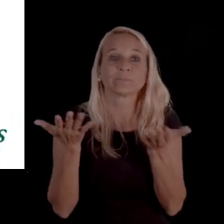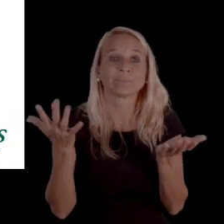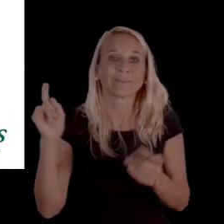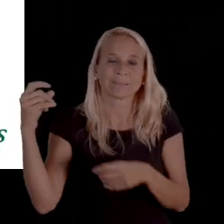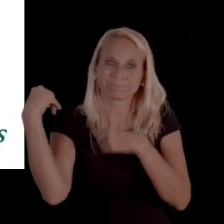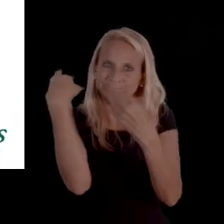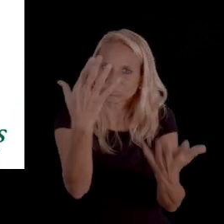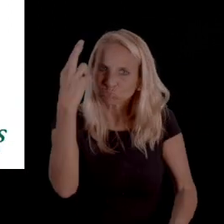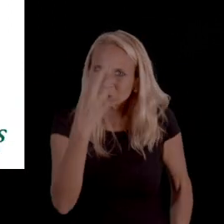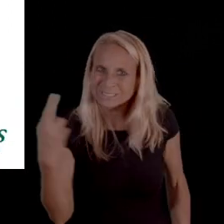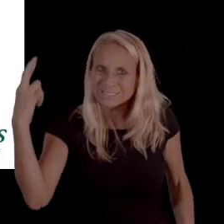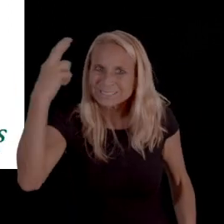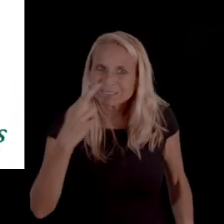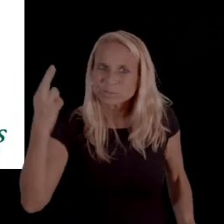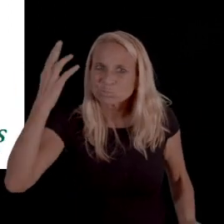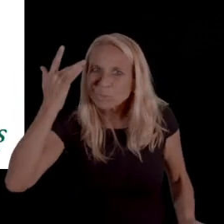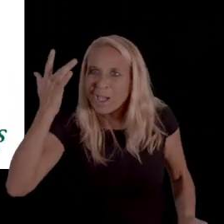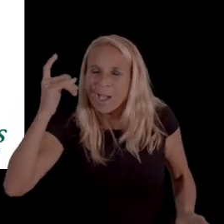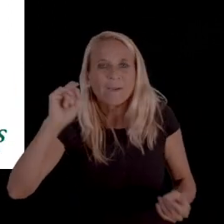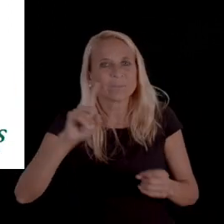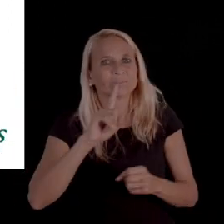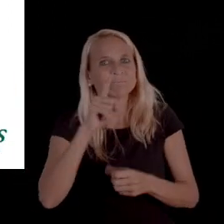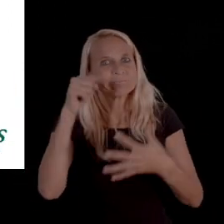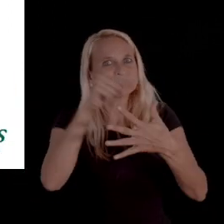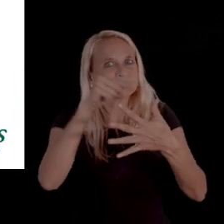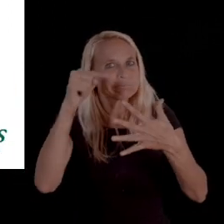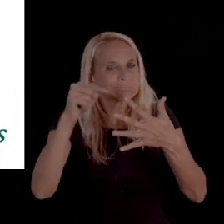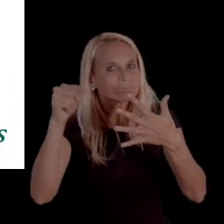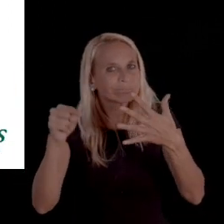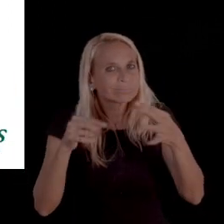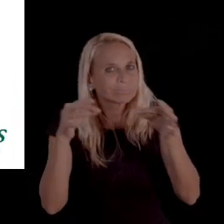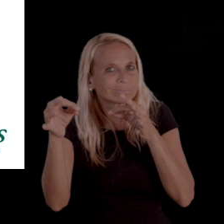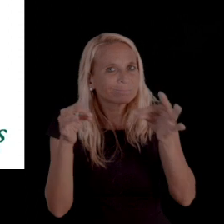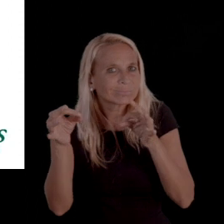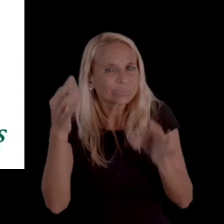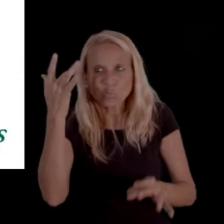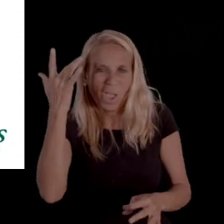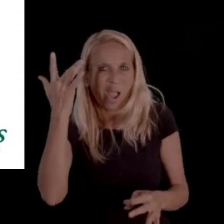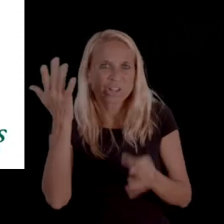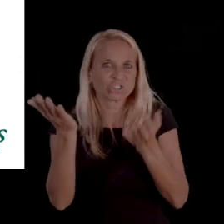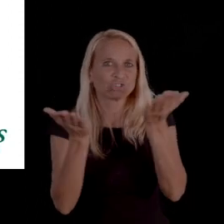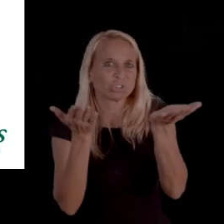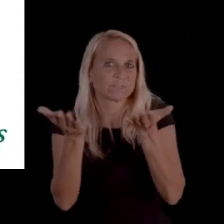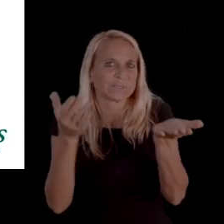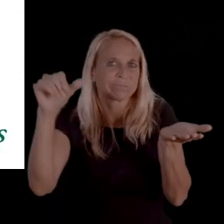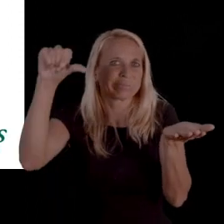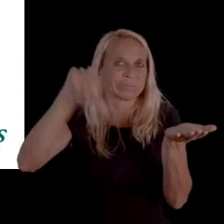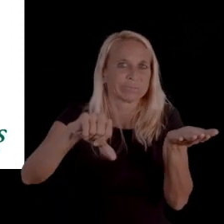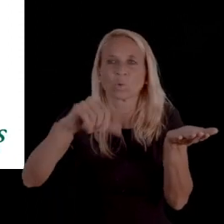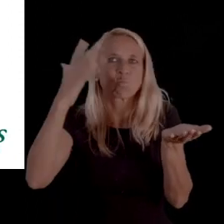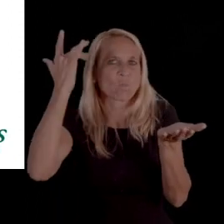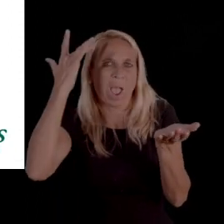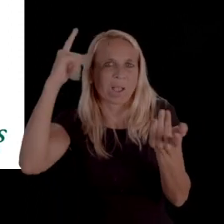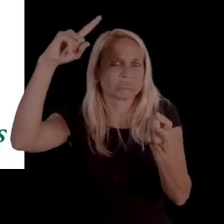is they do have to provide the reason, they have to provide a rationale, why was the service denied? Why was it reduced?